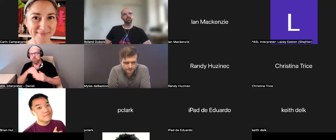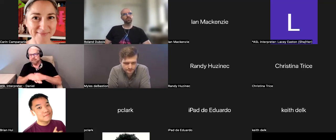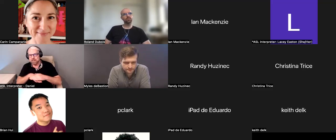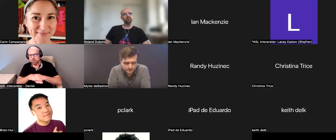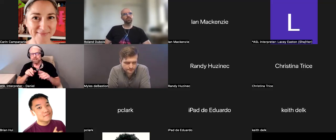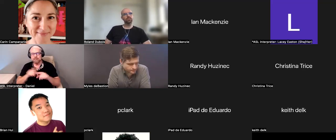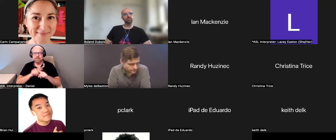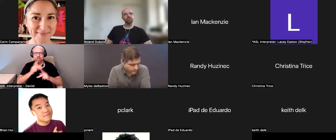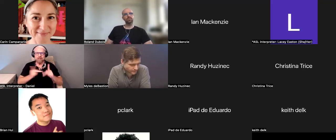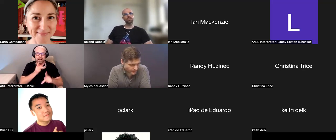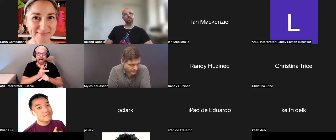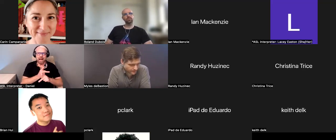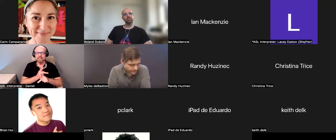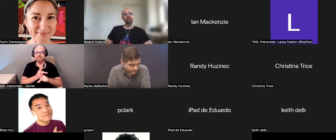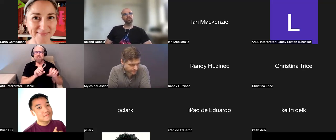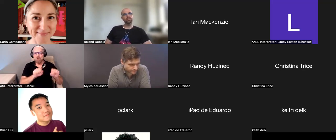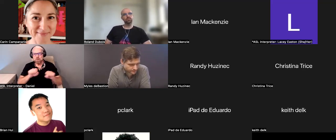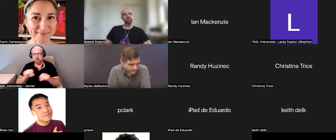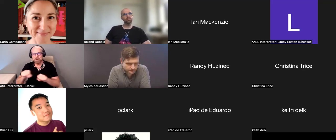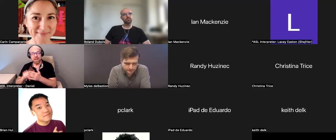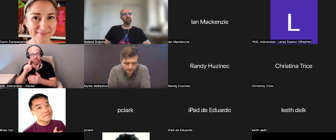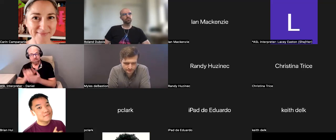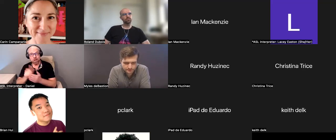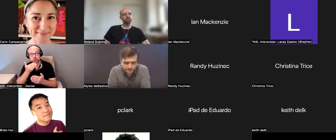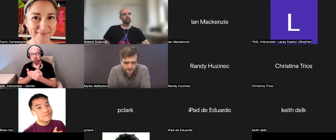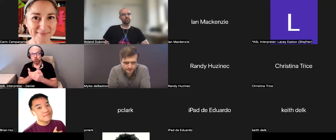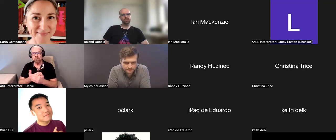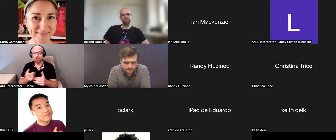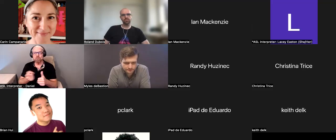of abilities, I think that is a good first step. A big learning point for us as well.